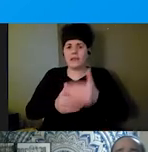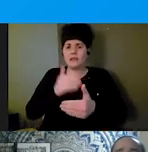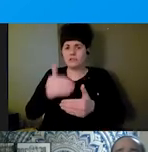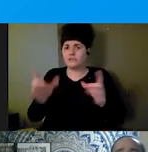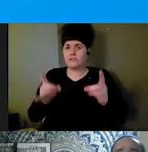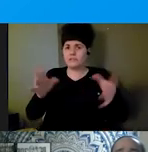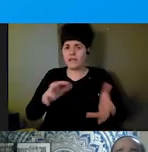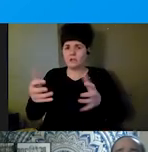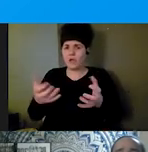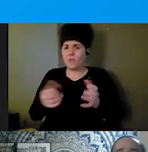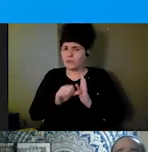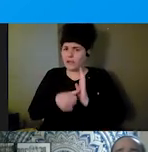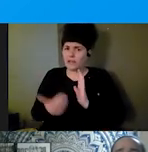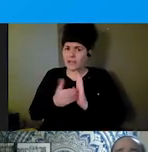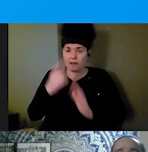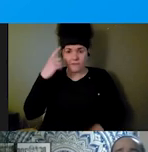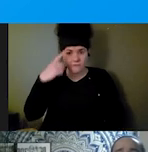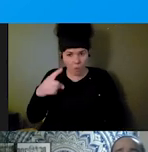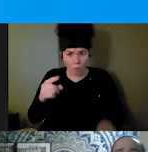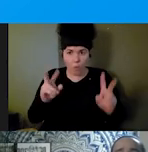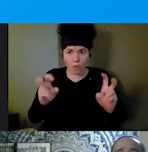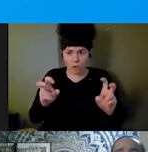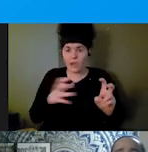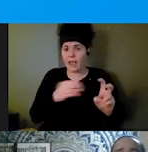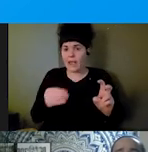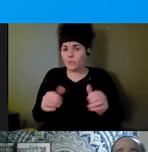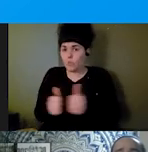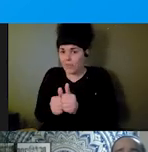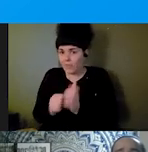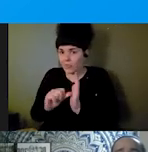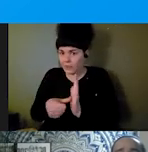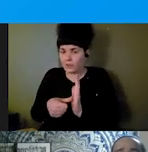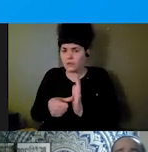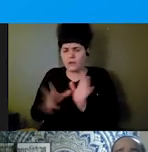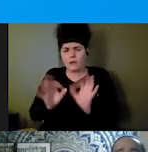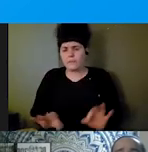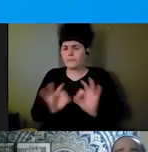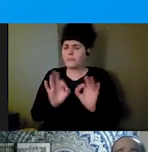disabilities." It is SO vital that people with disabilities are part of these planning